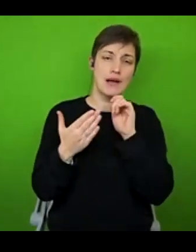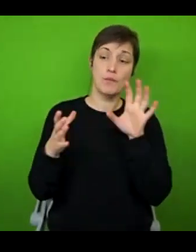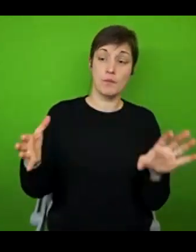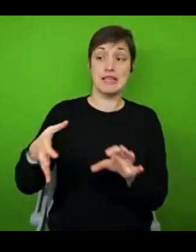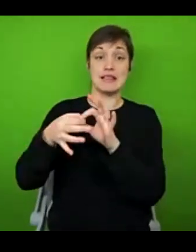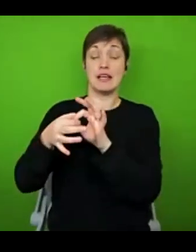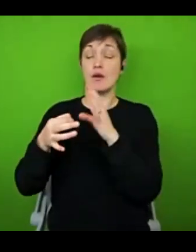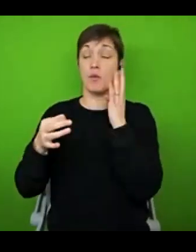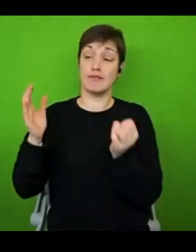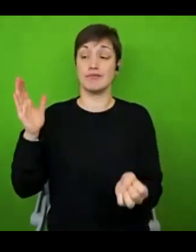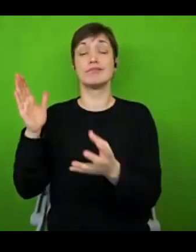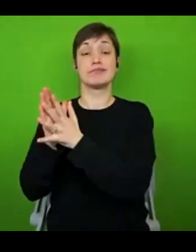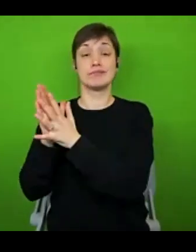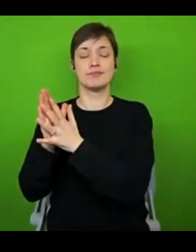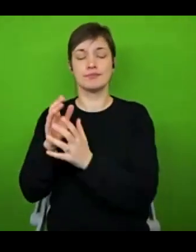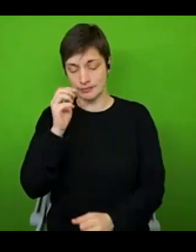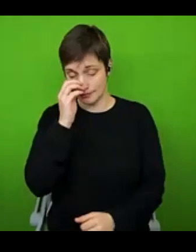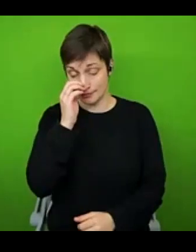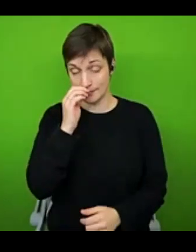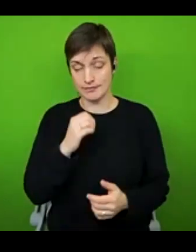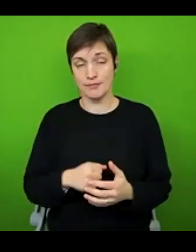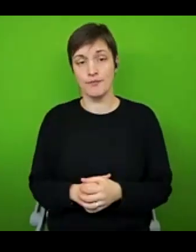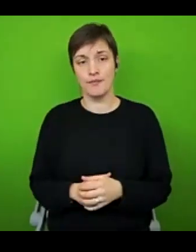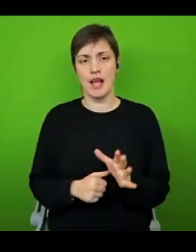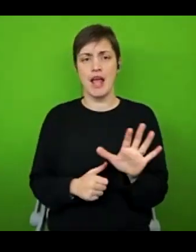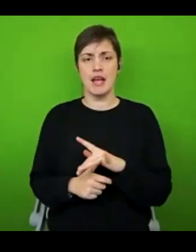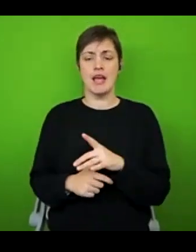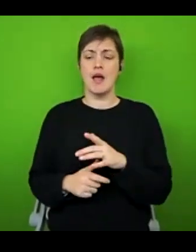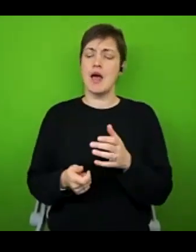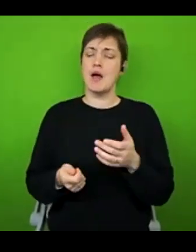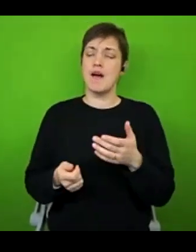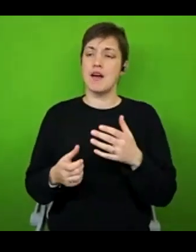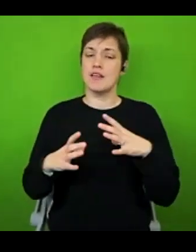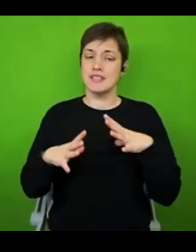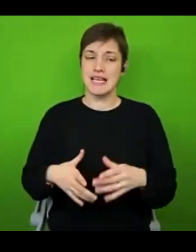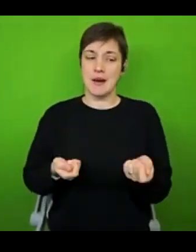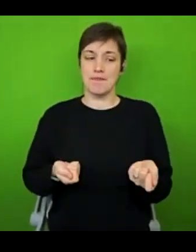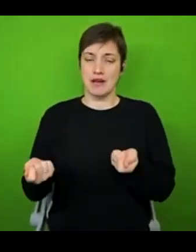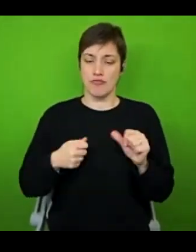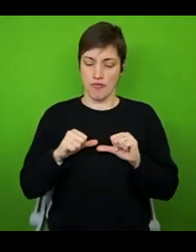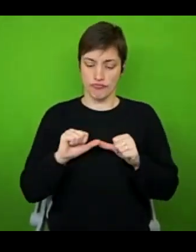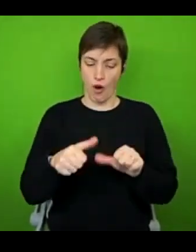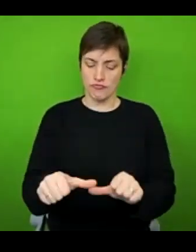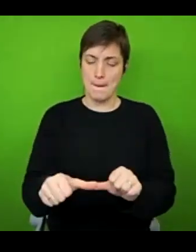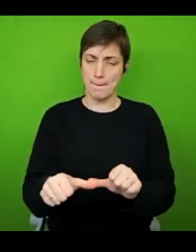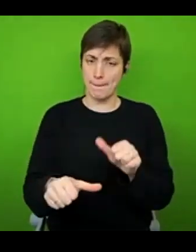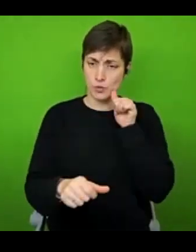Is there any fatigue management programme you know of? That's a tricky one. Because I, they can be so subjective